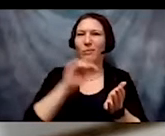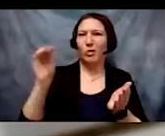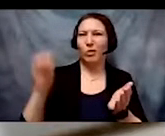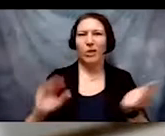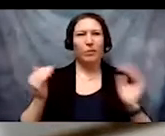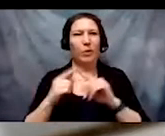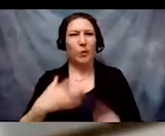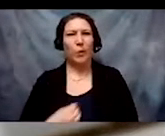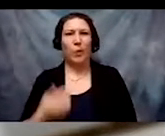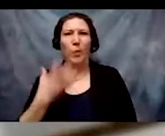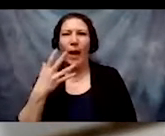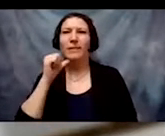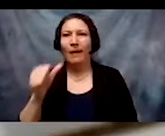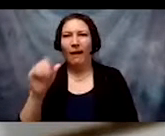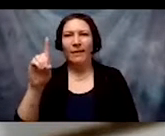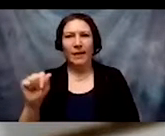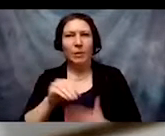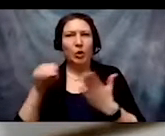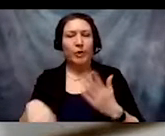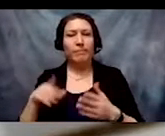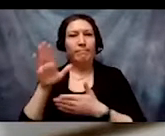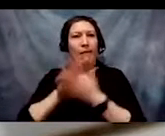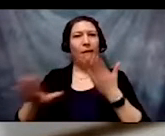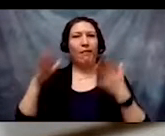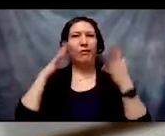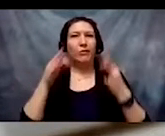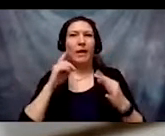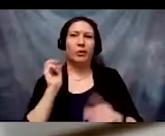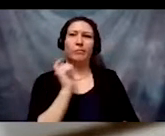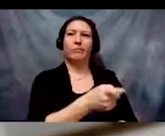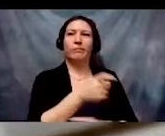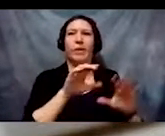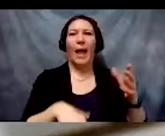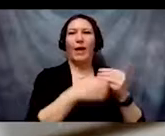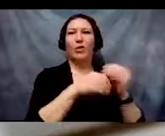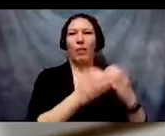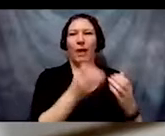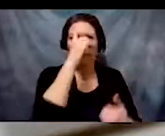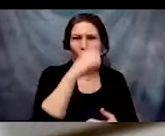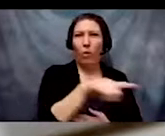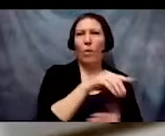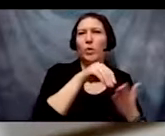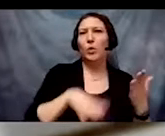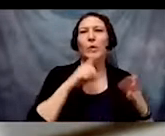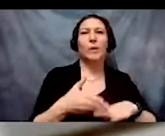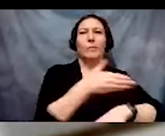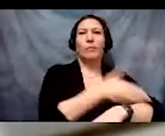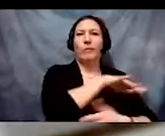classes to improve these students' study skills in their first year. C) A university spent